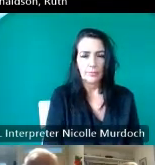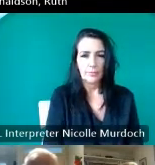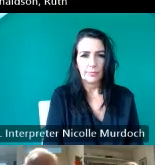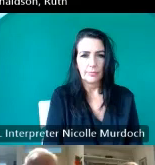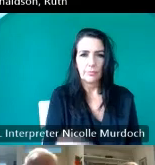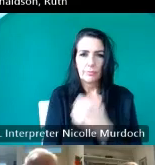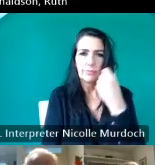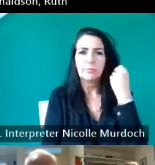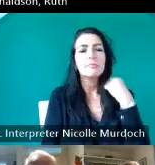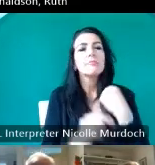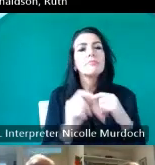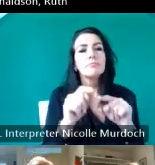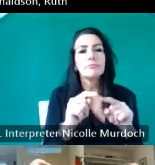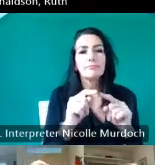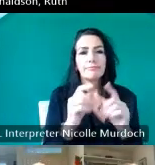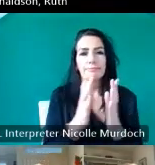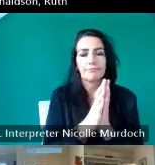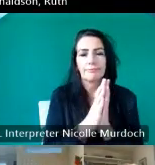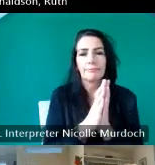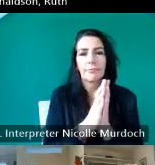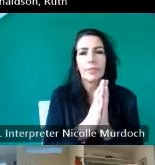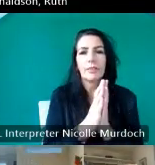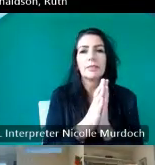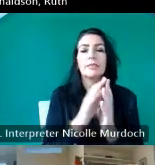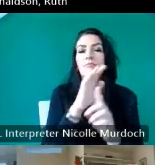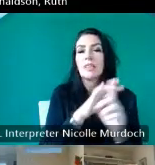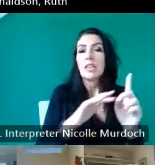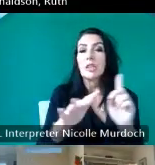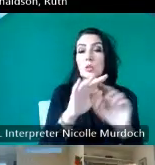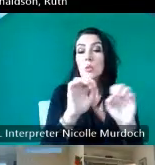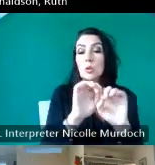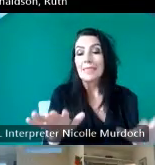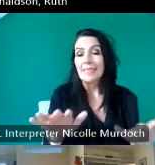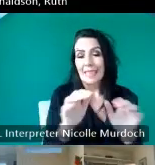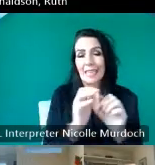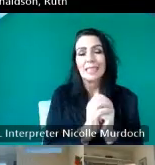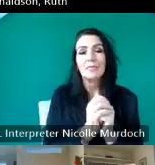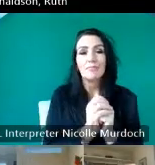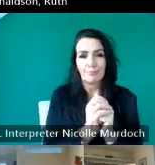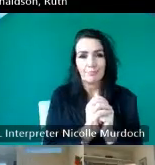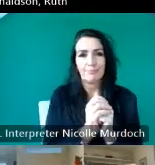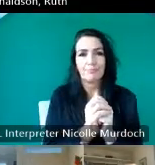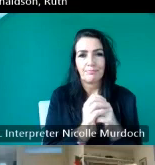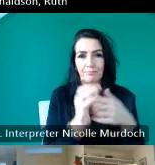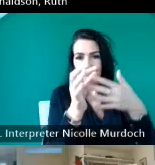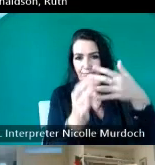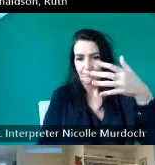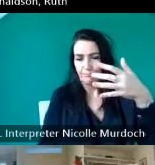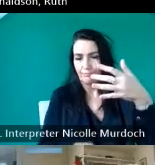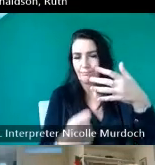just our social channels we kept up a social media campaign throughout the whole project and we're